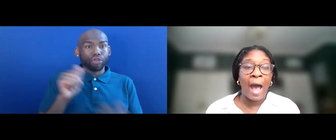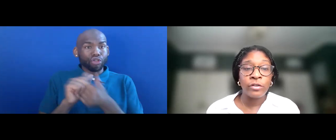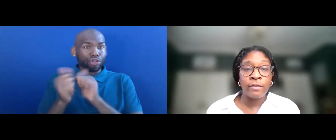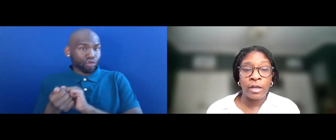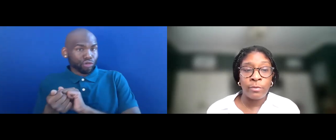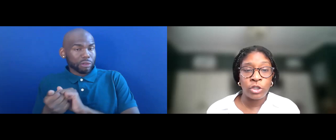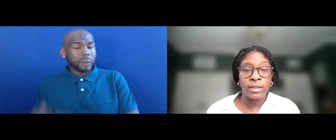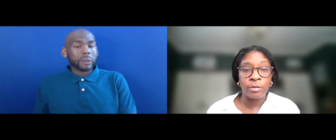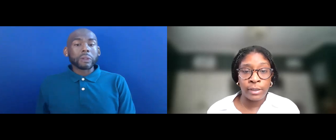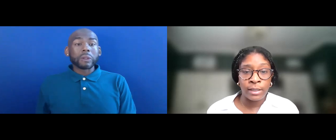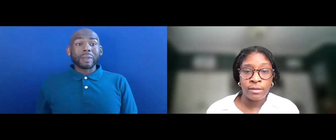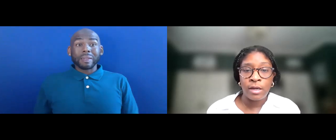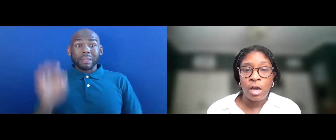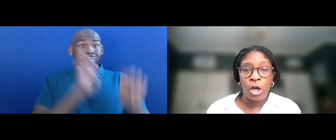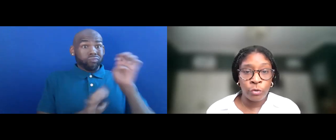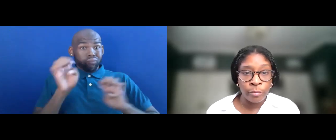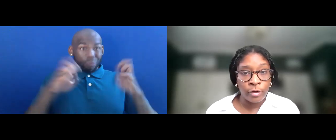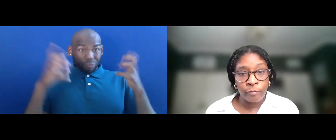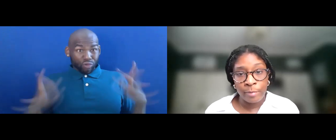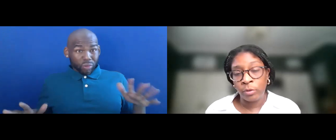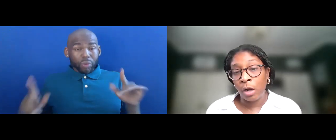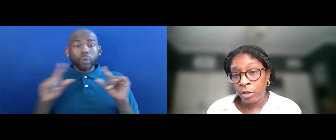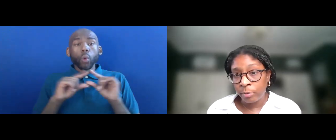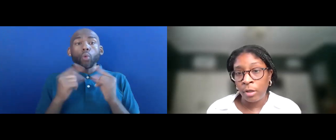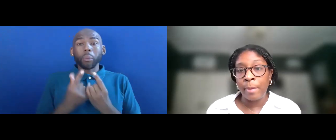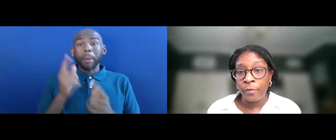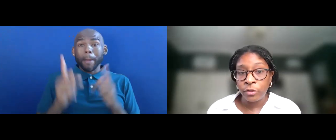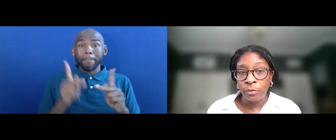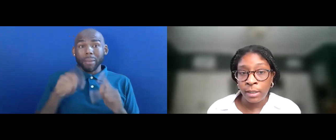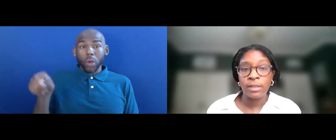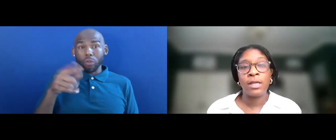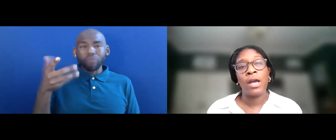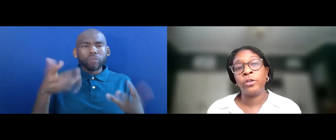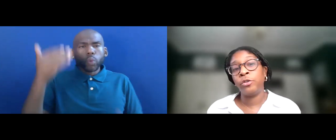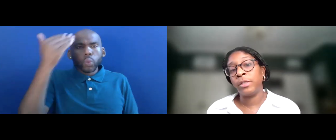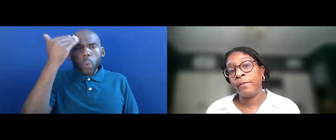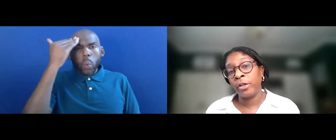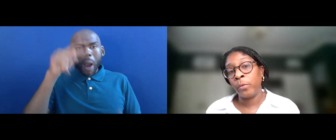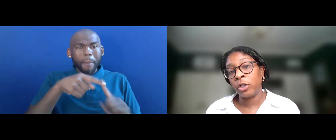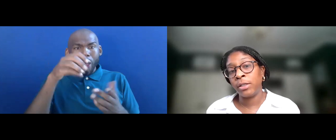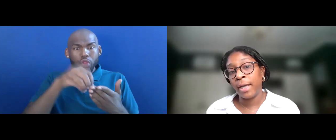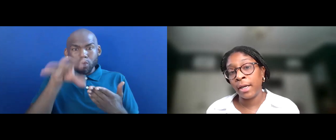AFTER THE EVALUATION IS COMPLETE, A GROUP OF PEOPLE KNOWLEDGEABLE ABOUT THE STUDENT AND THE STUDENT'S EVALUATION